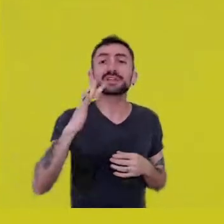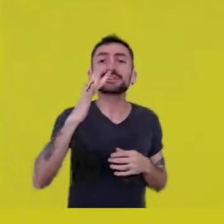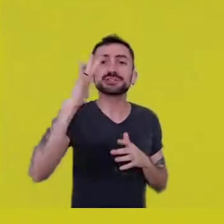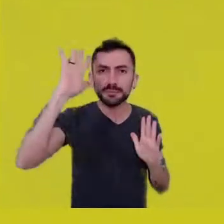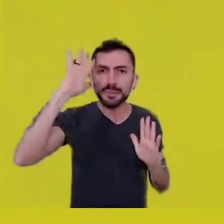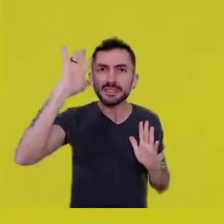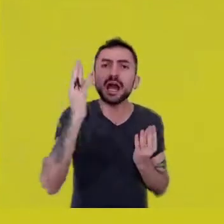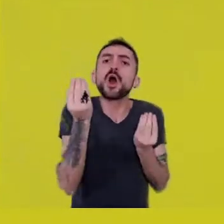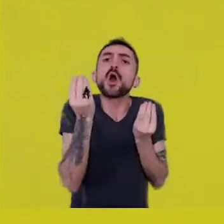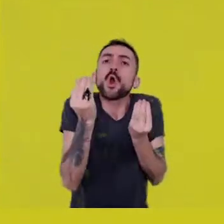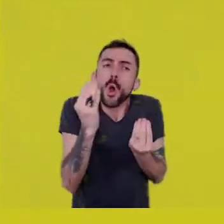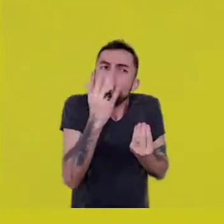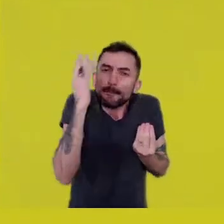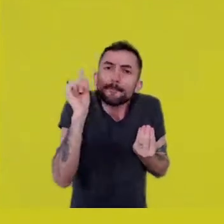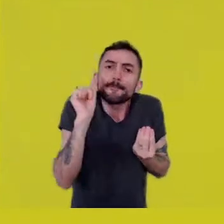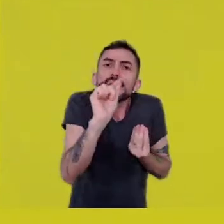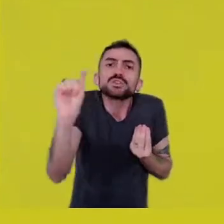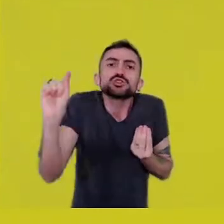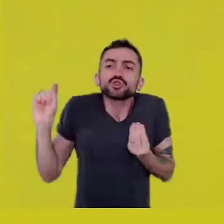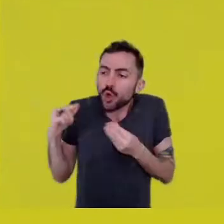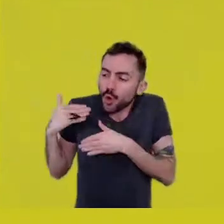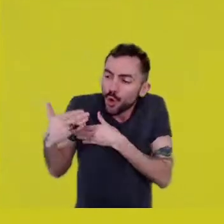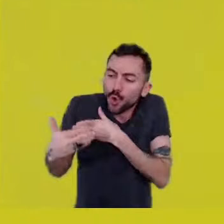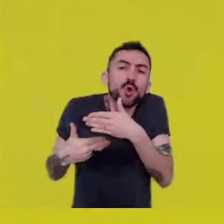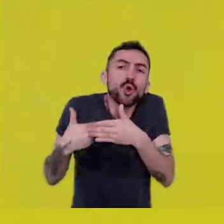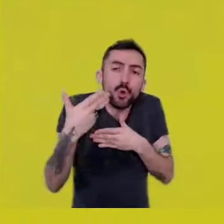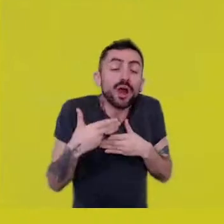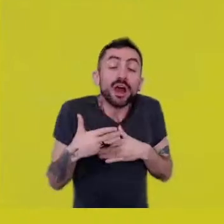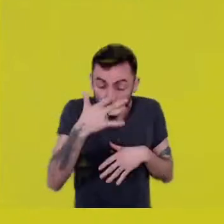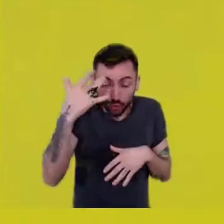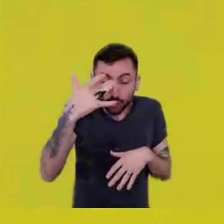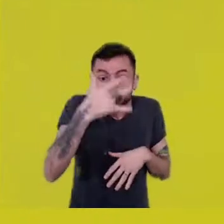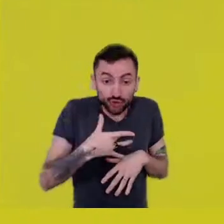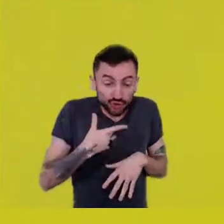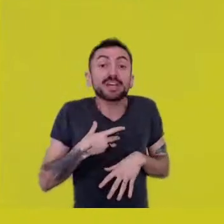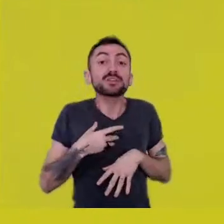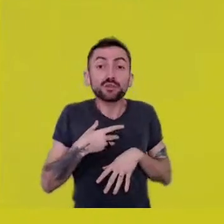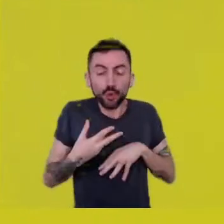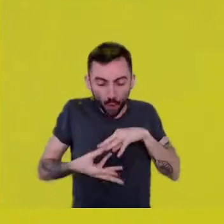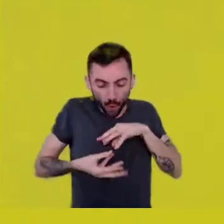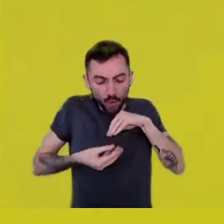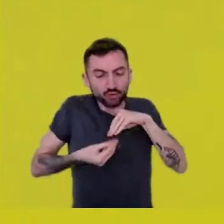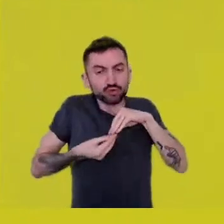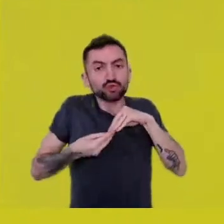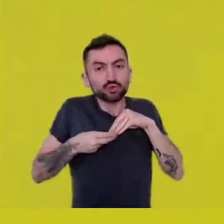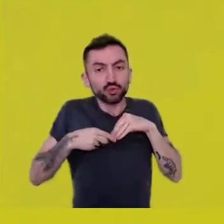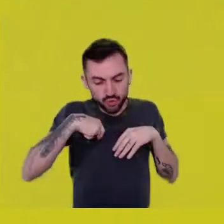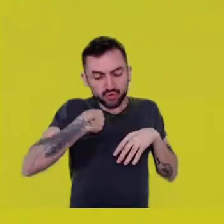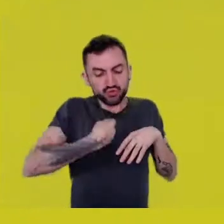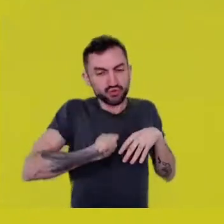were constituted. I remember that my generation